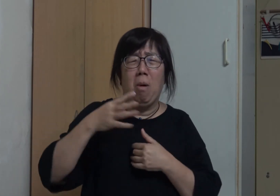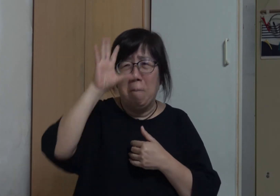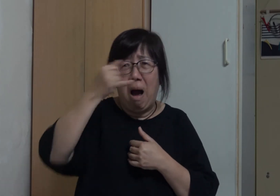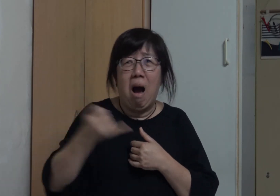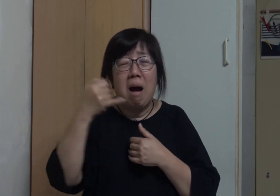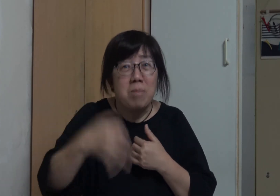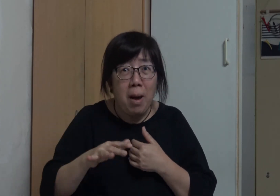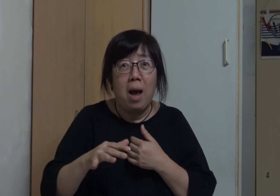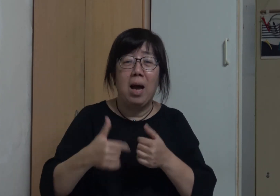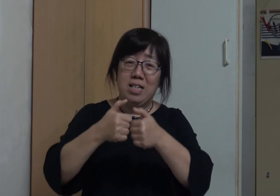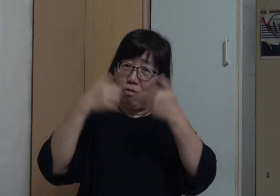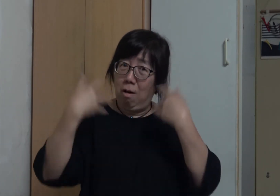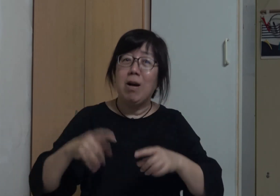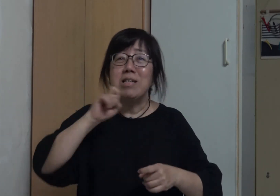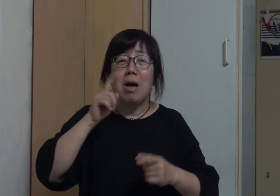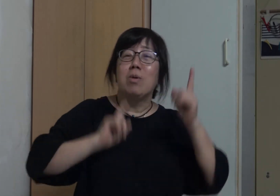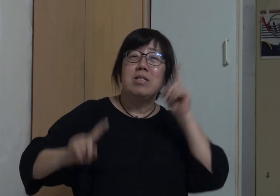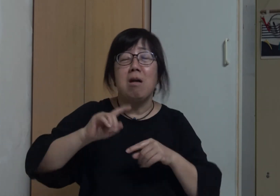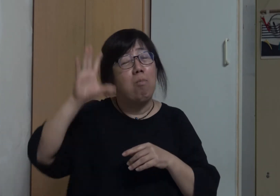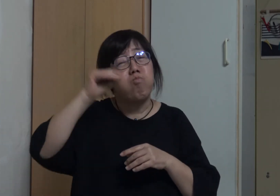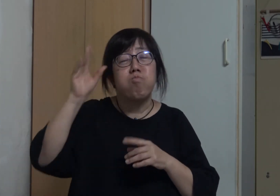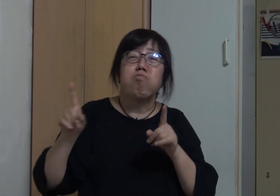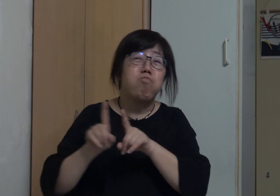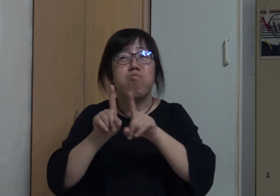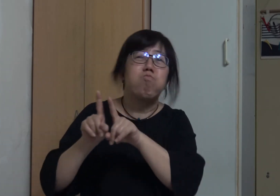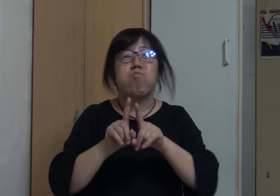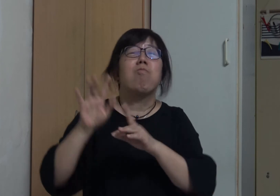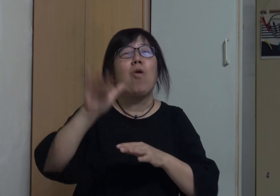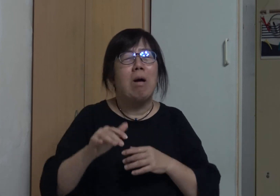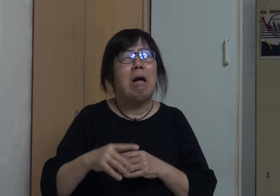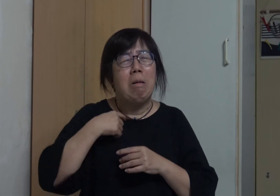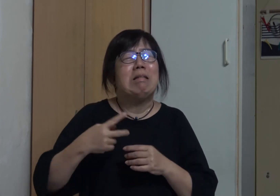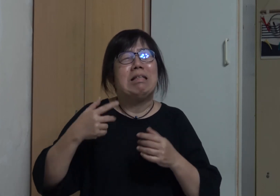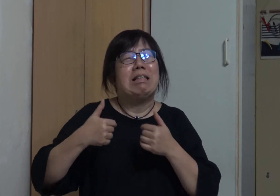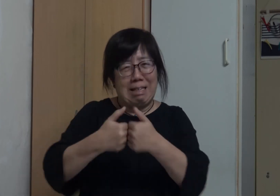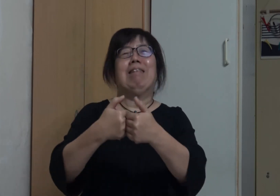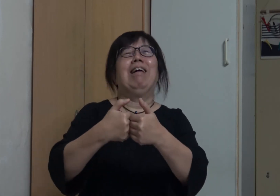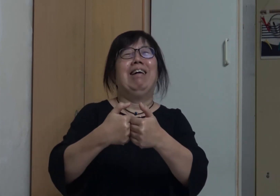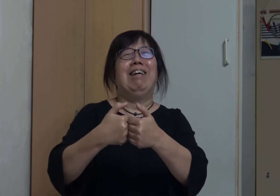Why did you get married? My mom forbad me from going out at night but she told me she would leave me alone after I got married